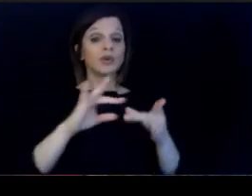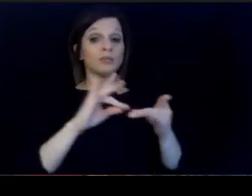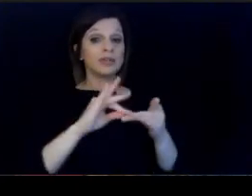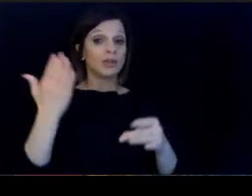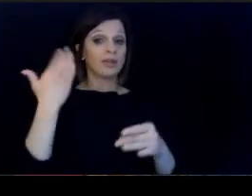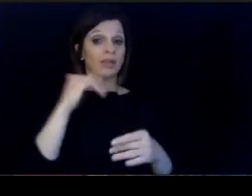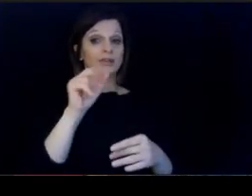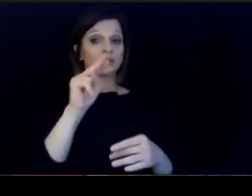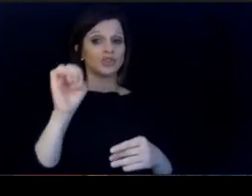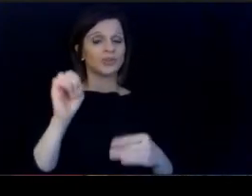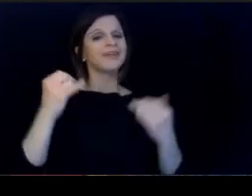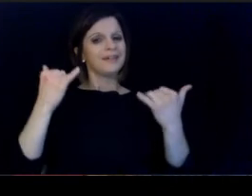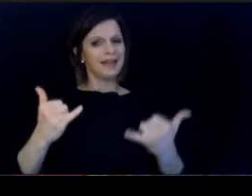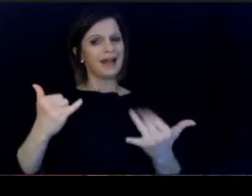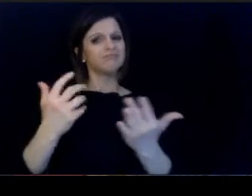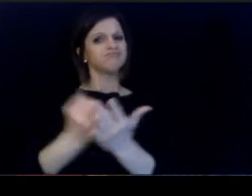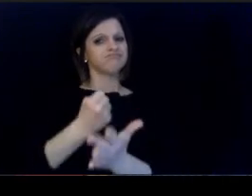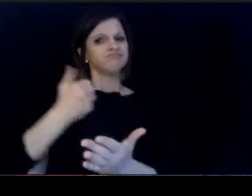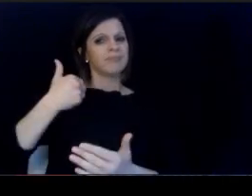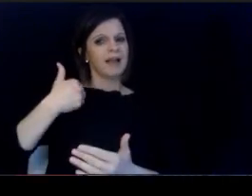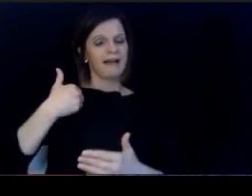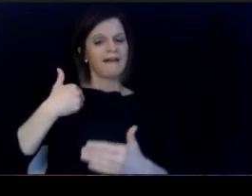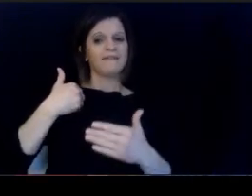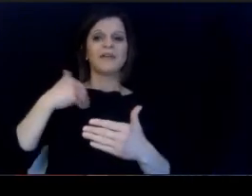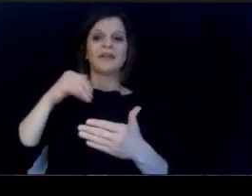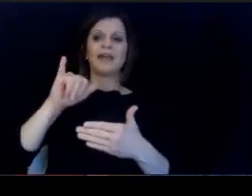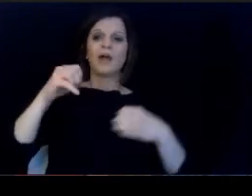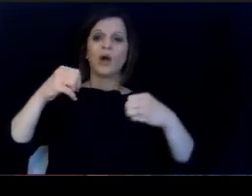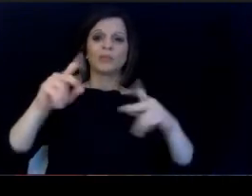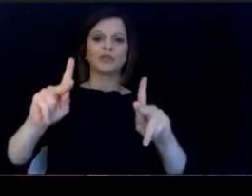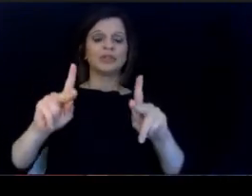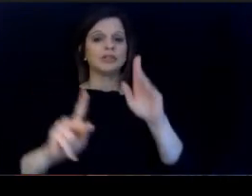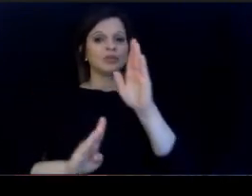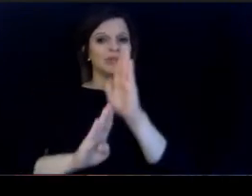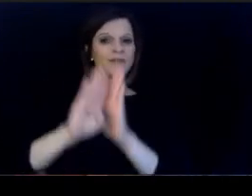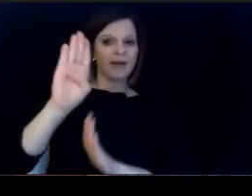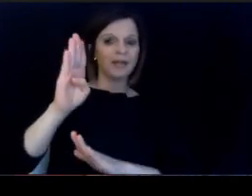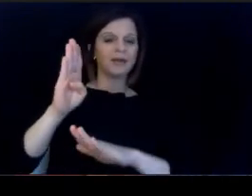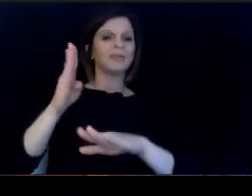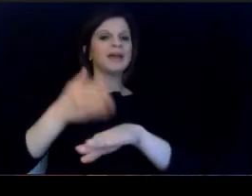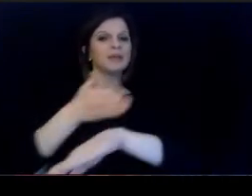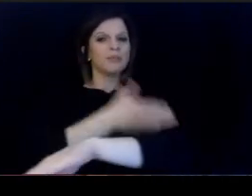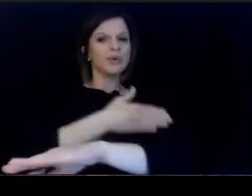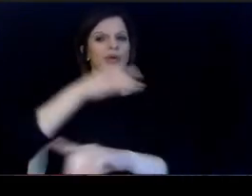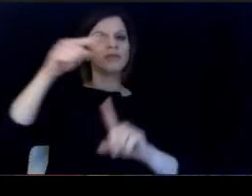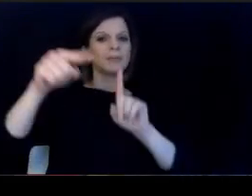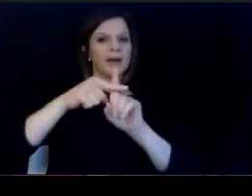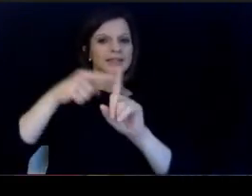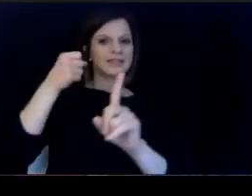We have the opportunity to create a better in a more inclusive. Kentucky and we look forward to the positive impact that.